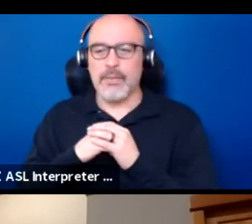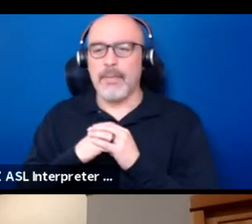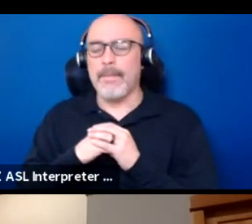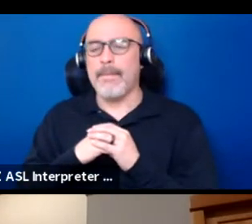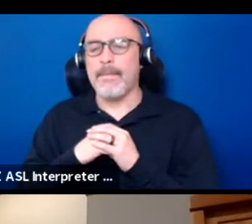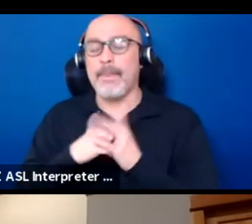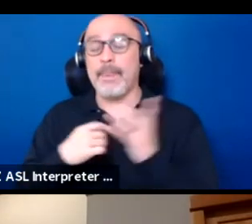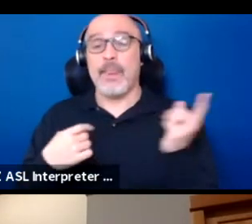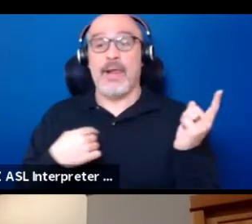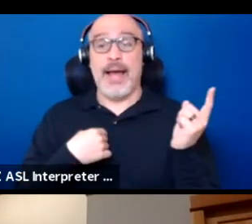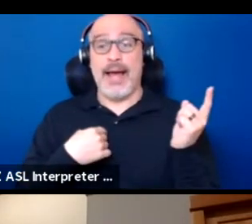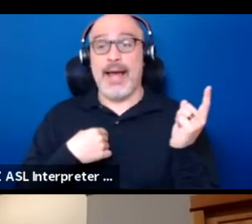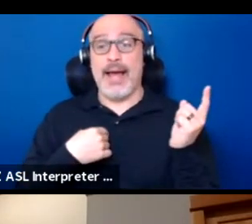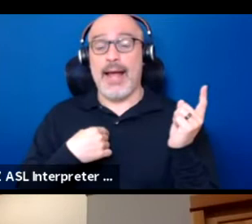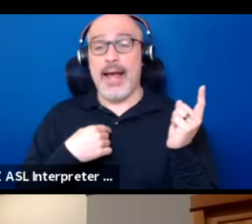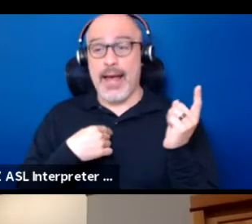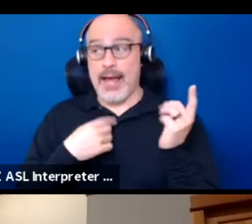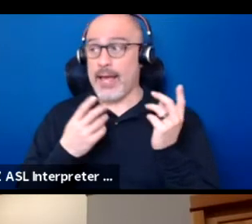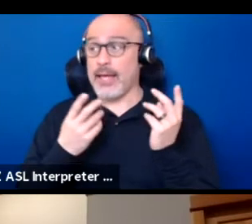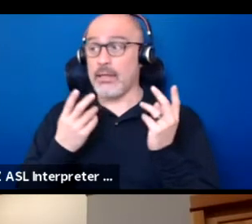I have seen how